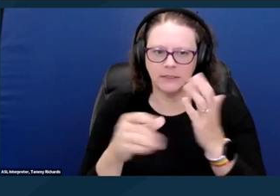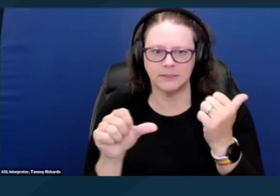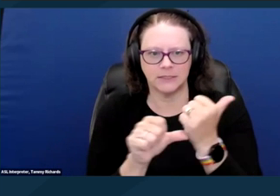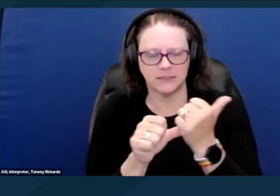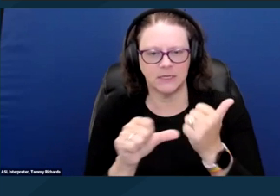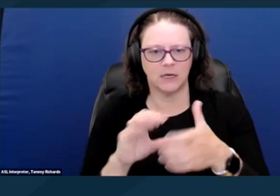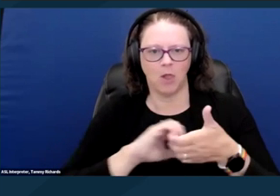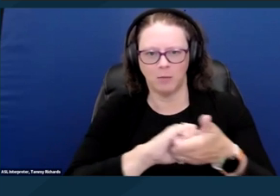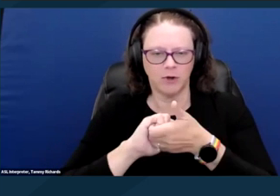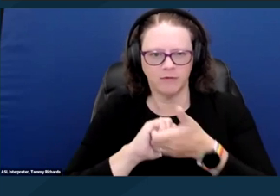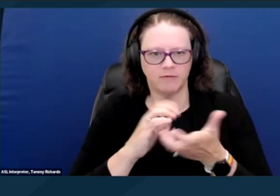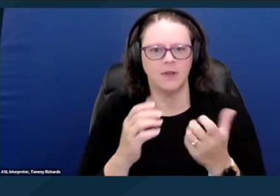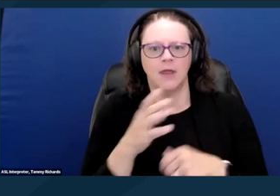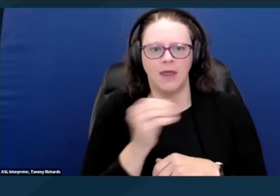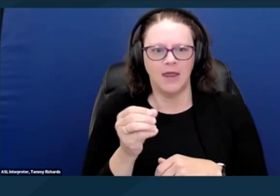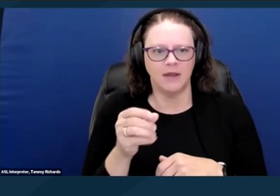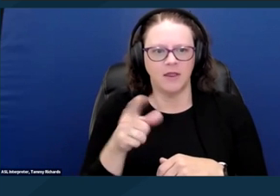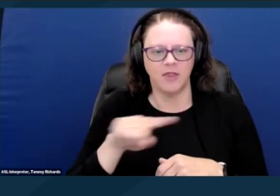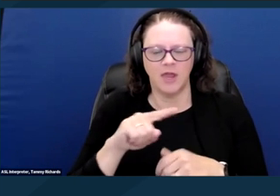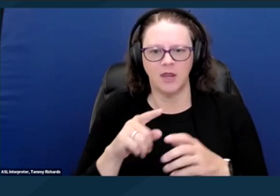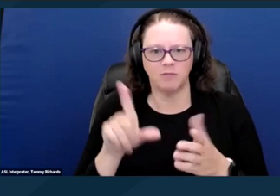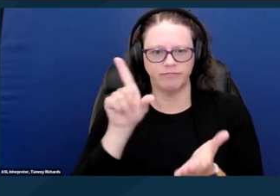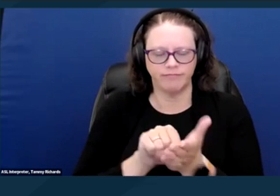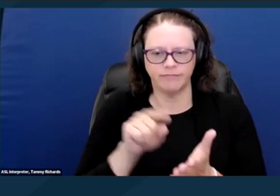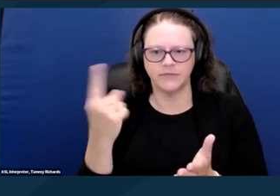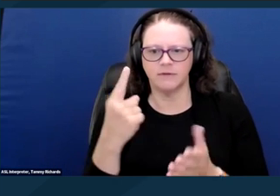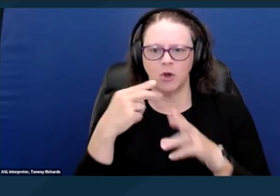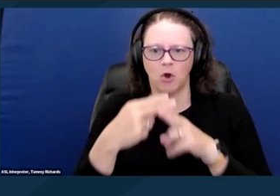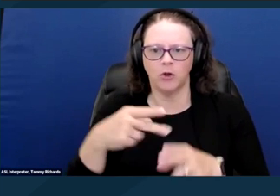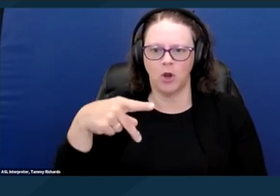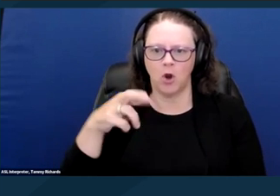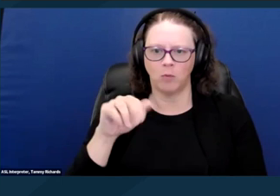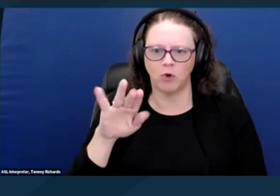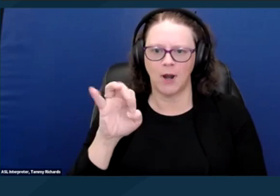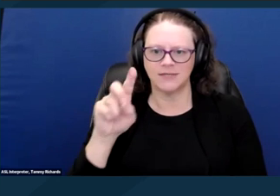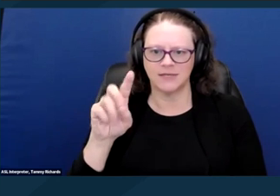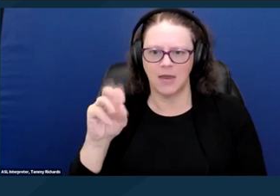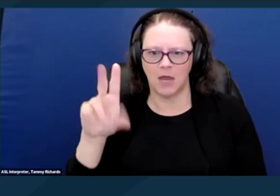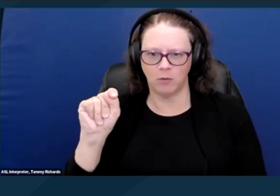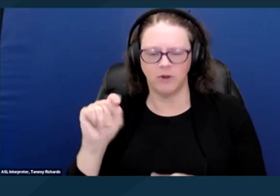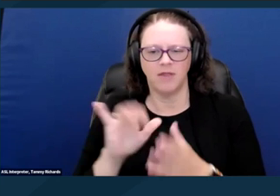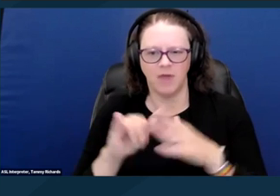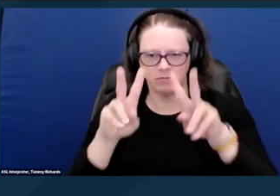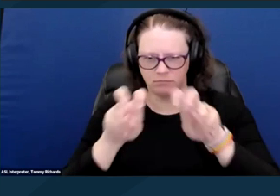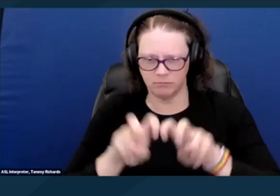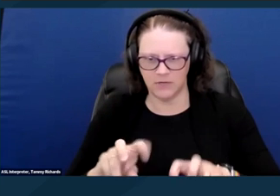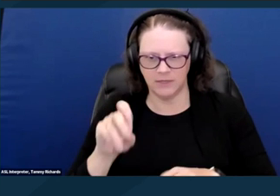and there's a link there for that, that analyzes data on the housing market for someone living on SSI,